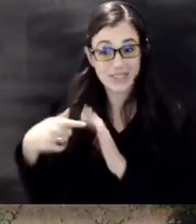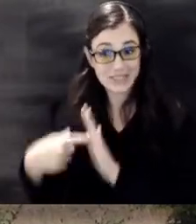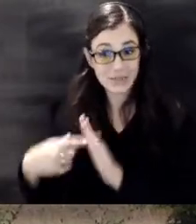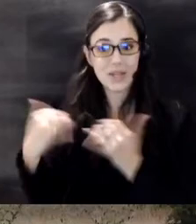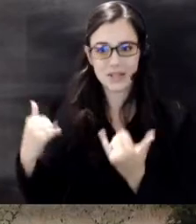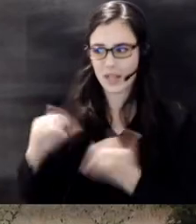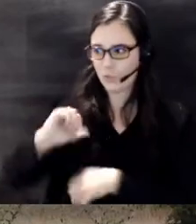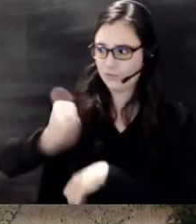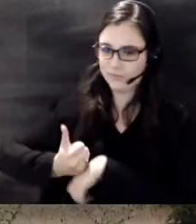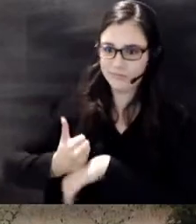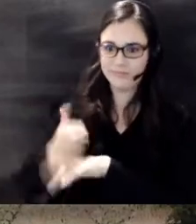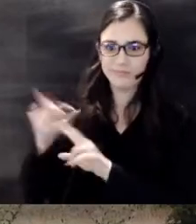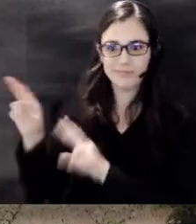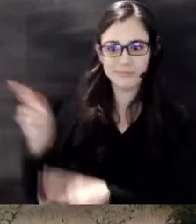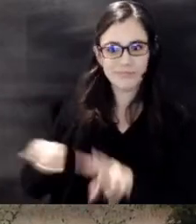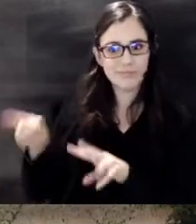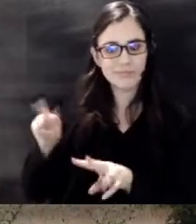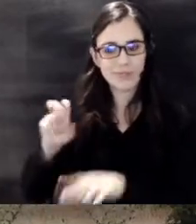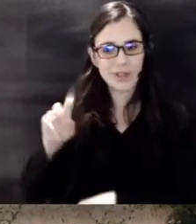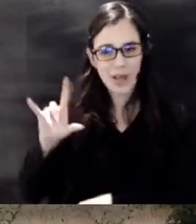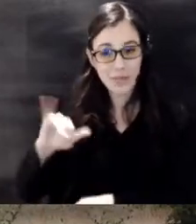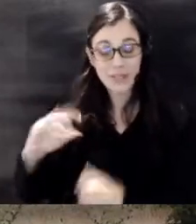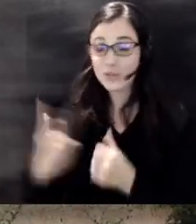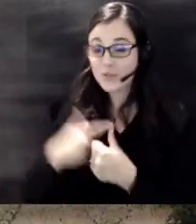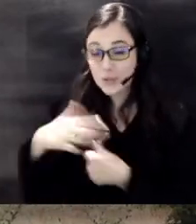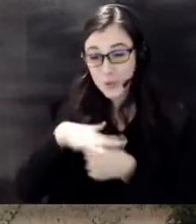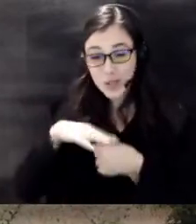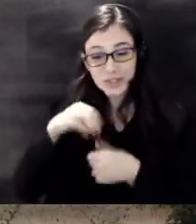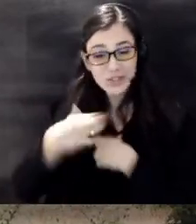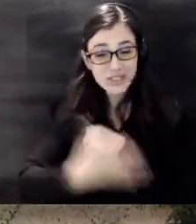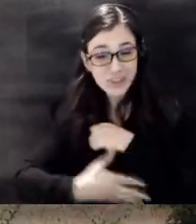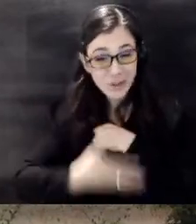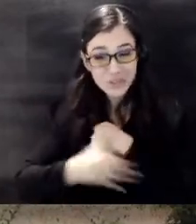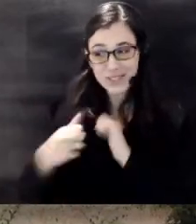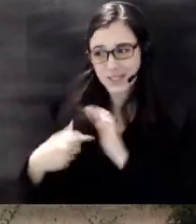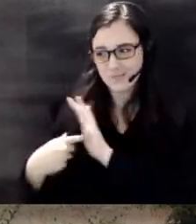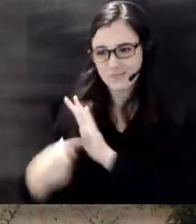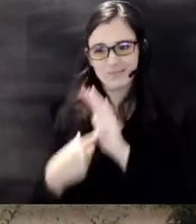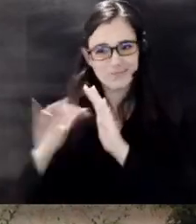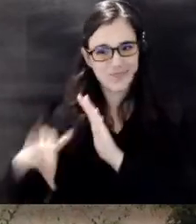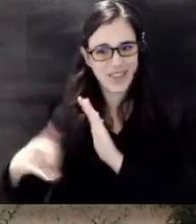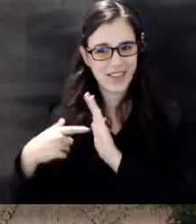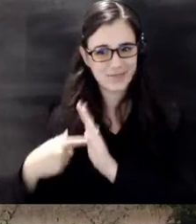our lobby we are the first location in the country to feature this exhibit and new to